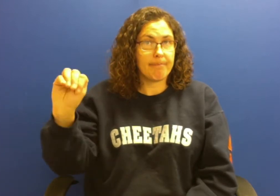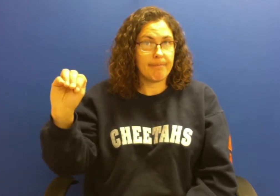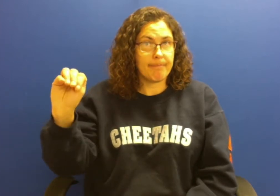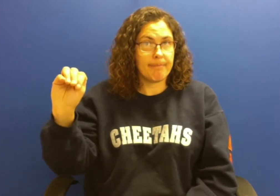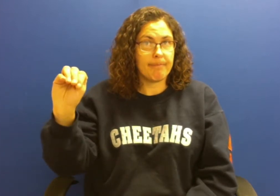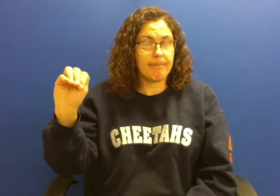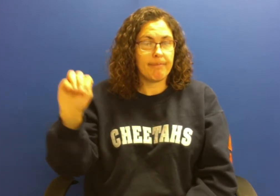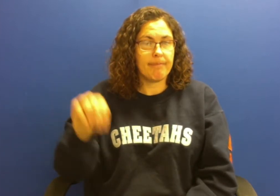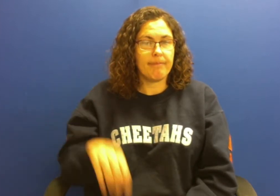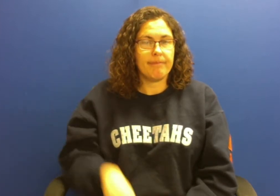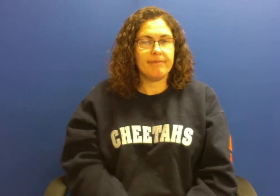ham